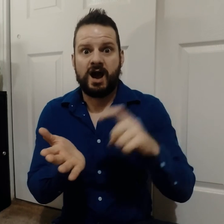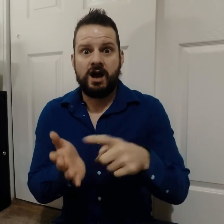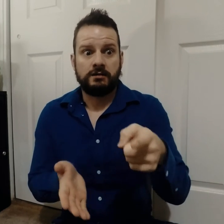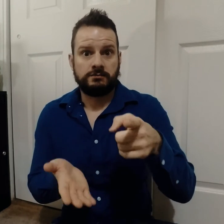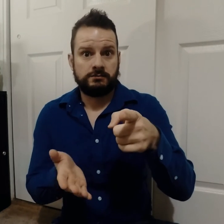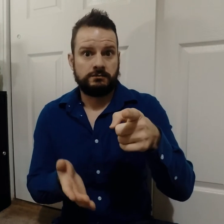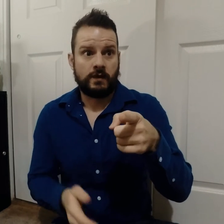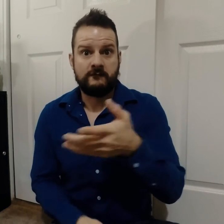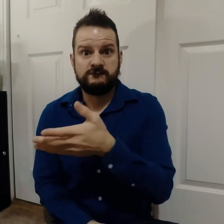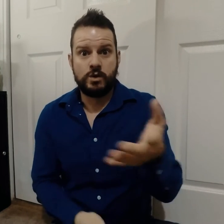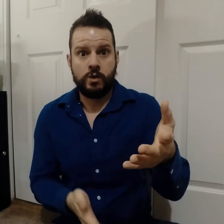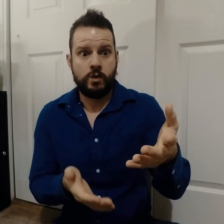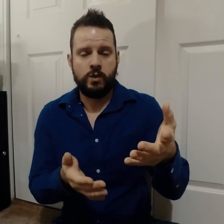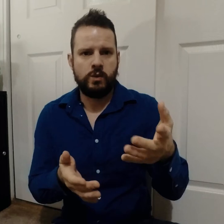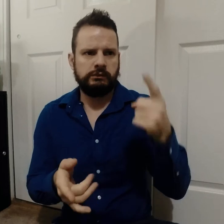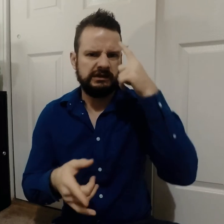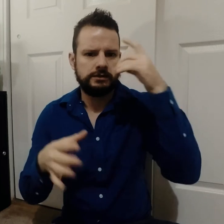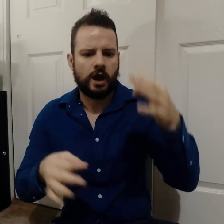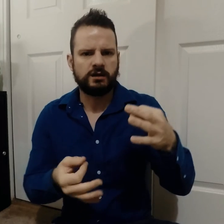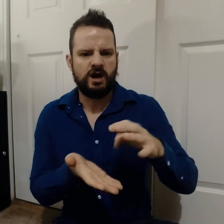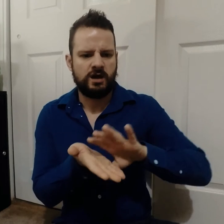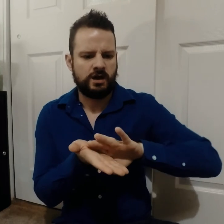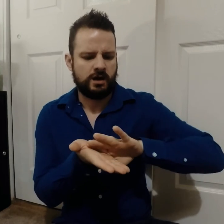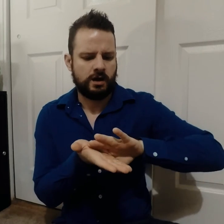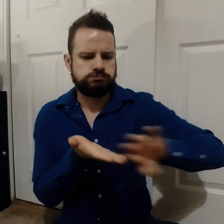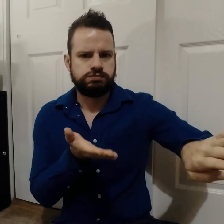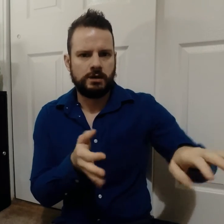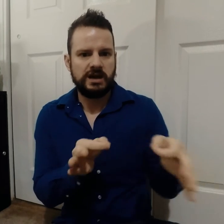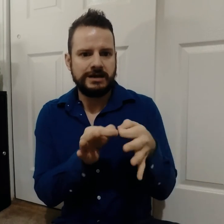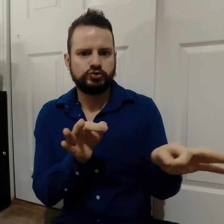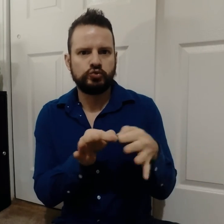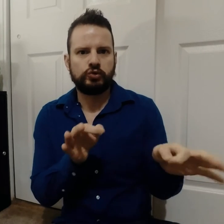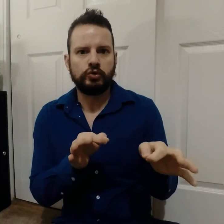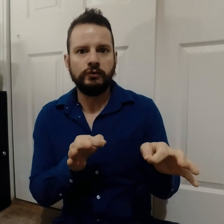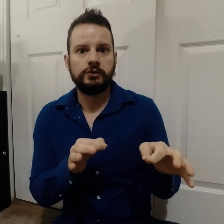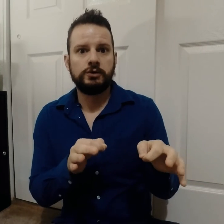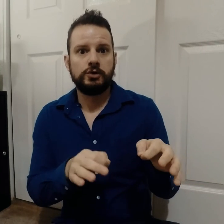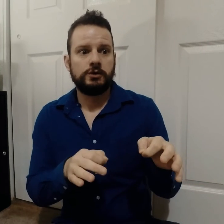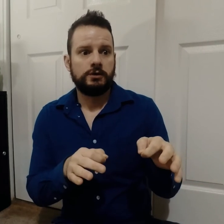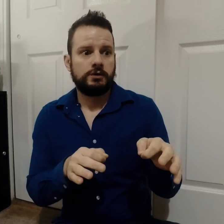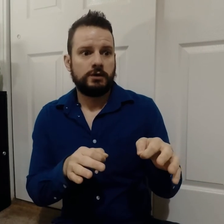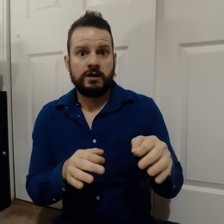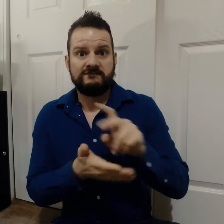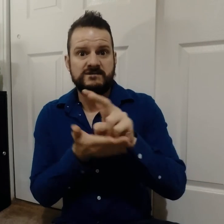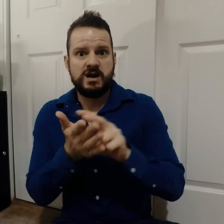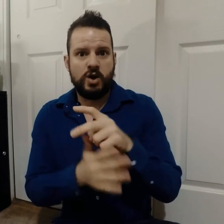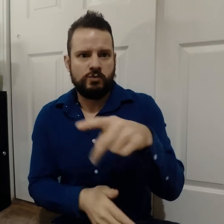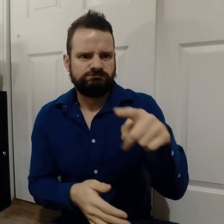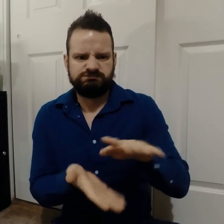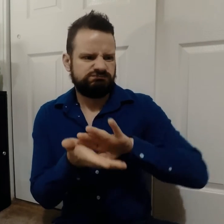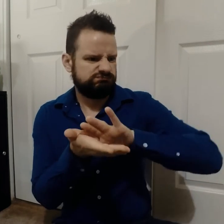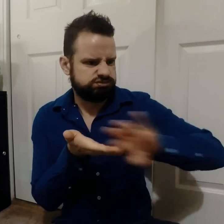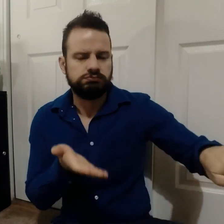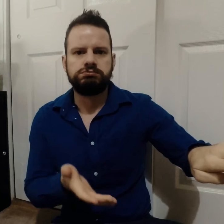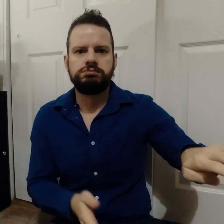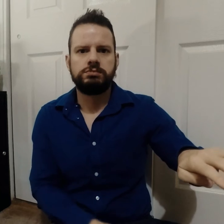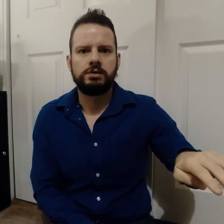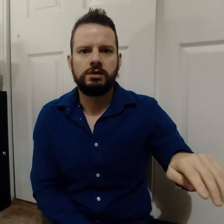When you decide to exclude all captions from your videos,